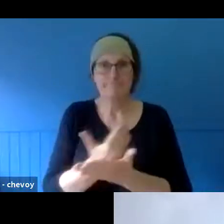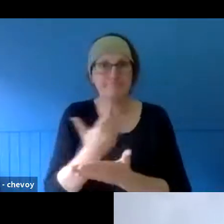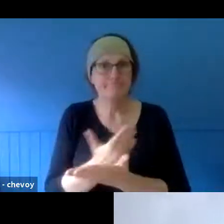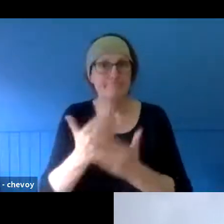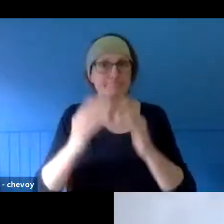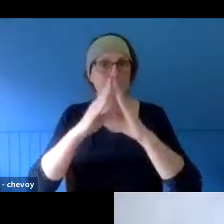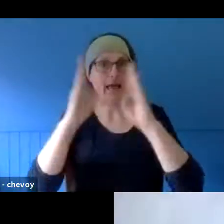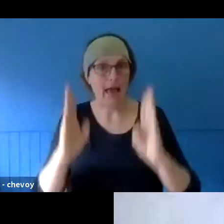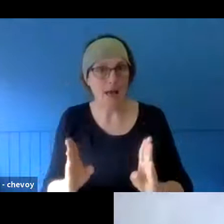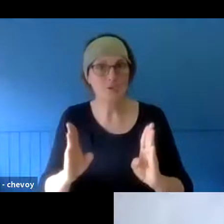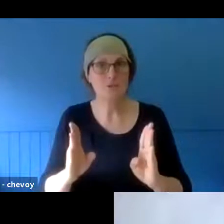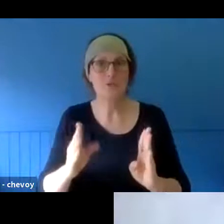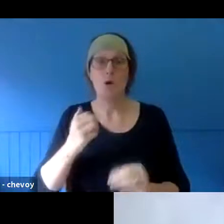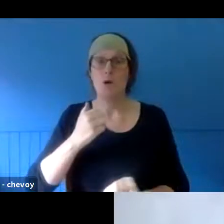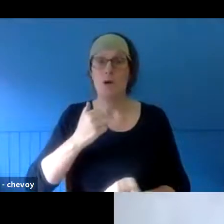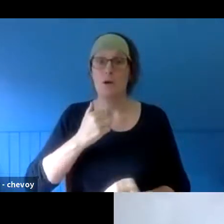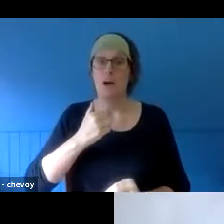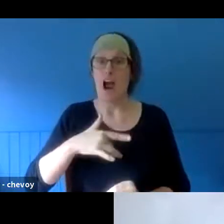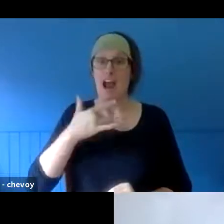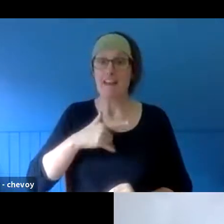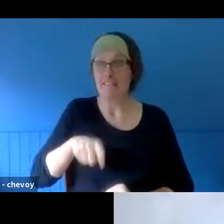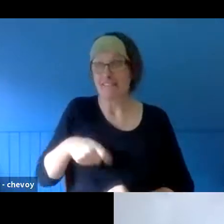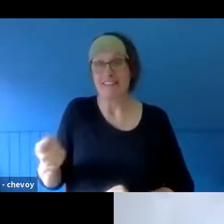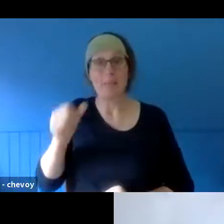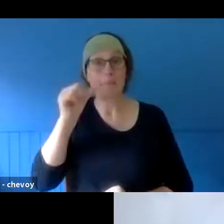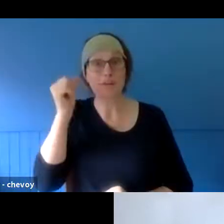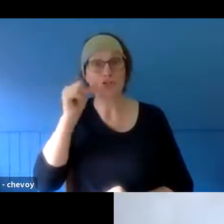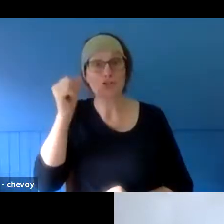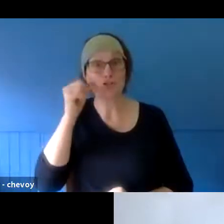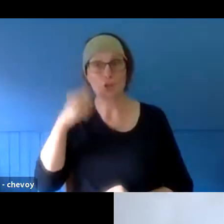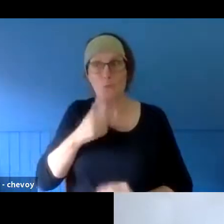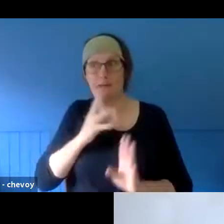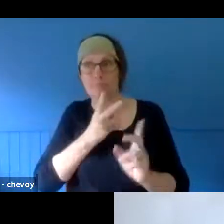me an opportunity to simply say - just because a lot of other people